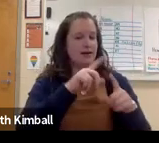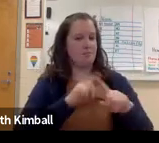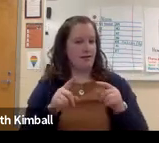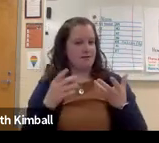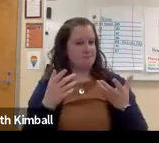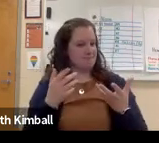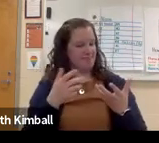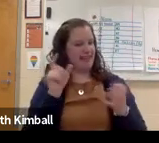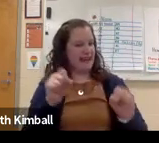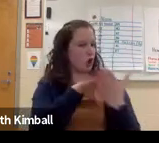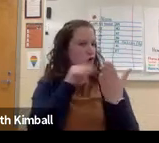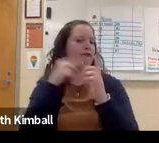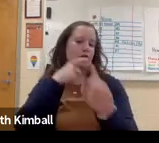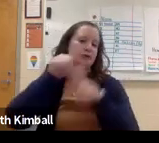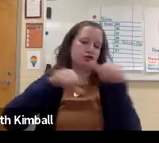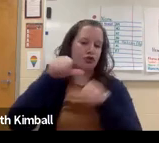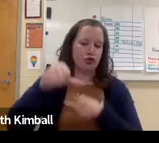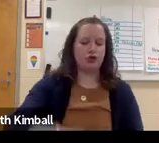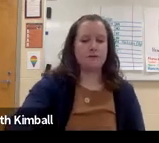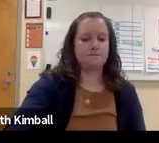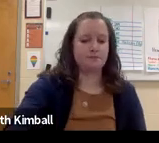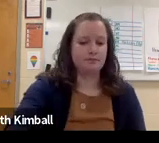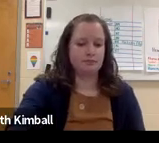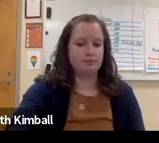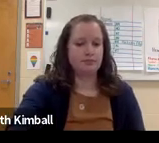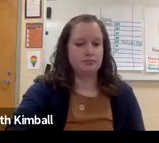It gives them an opportunity to learn from one another.